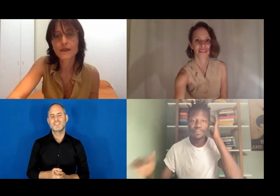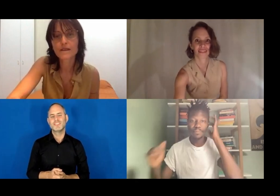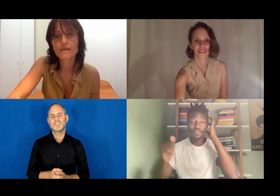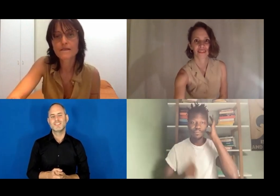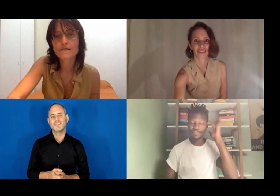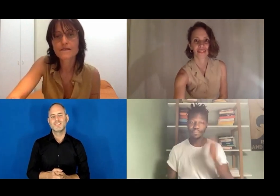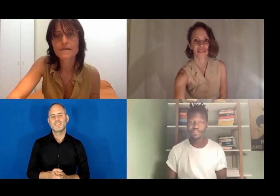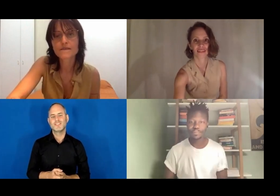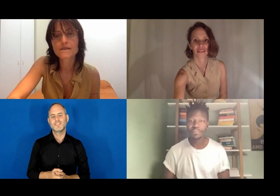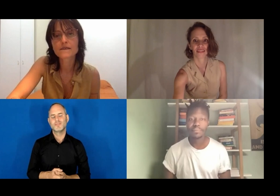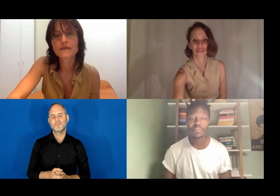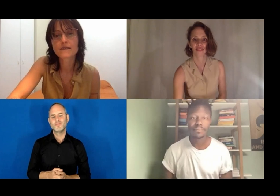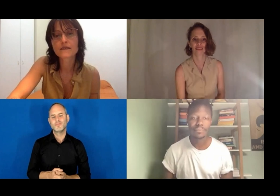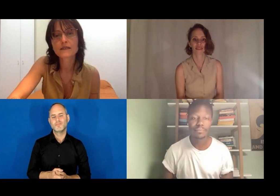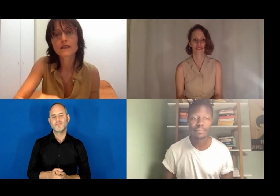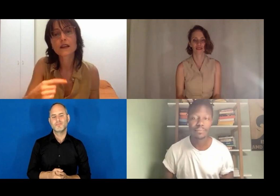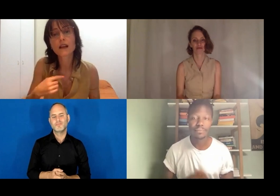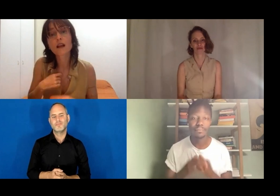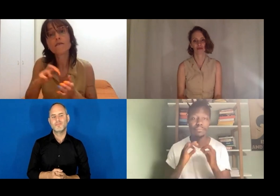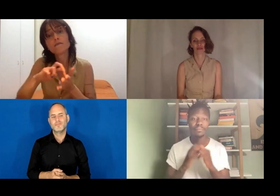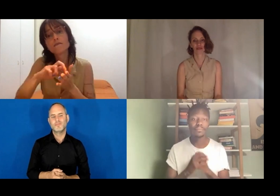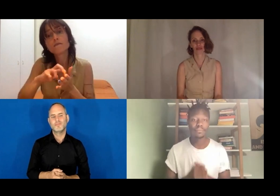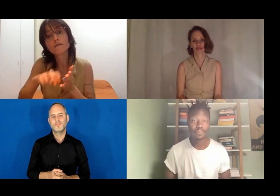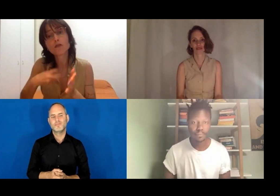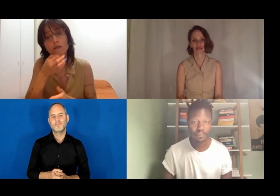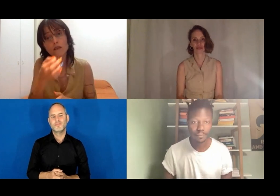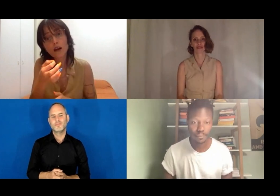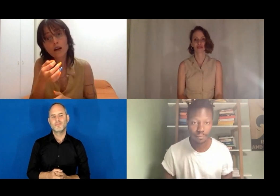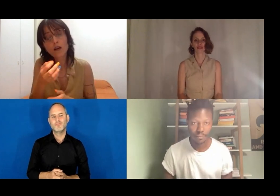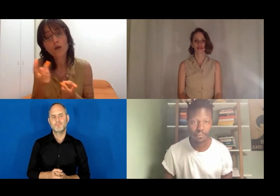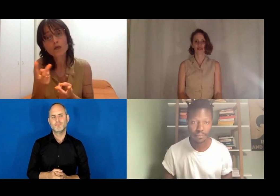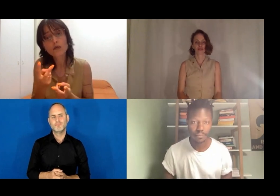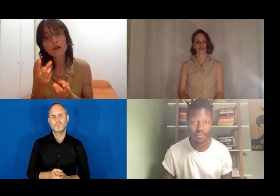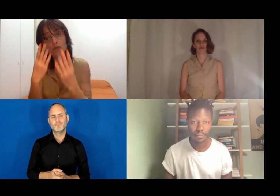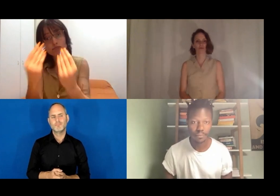Hello, Dodzi. Shall I repeat the question?